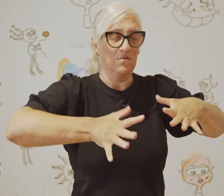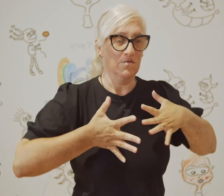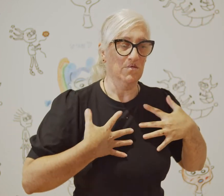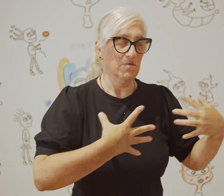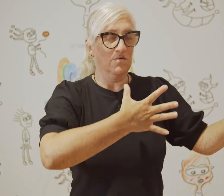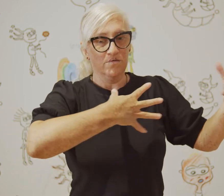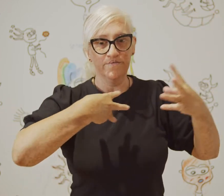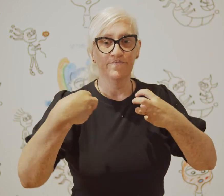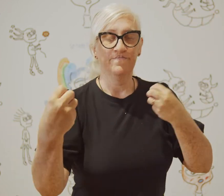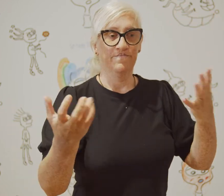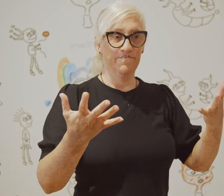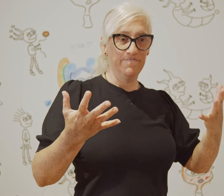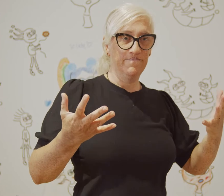It spoke of the Deaf community.